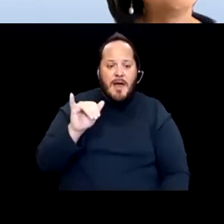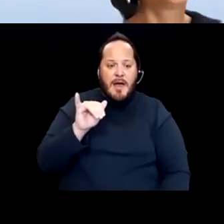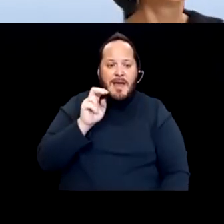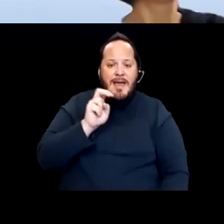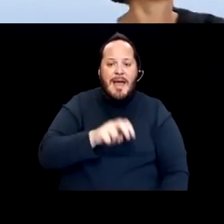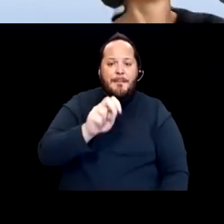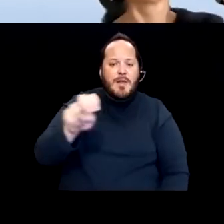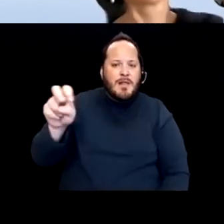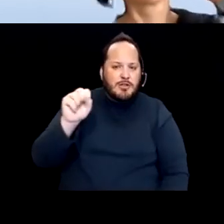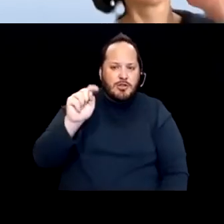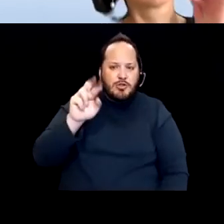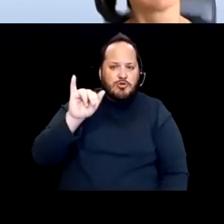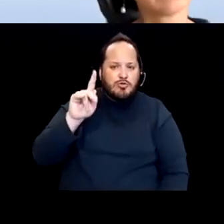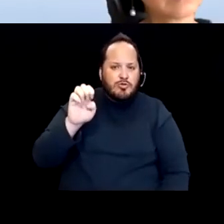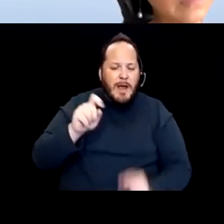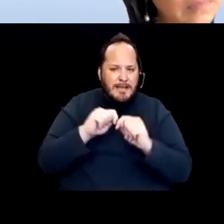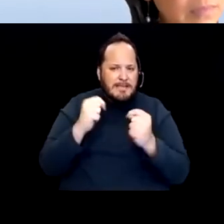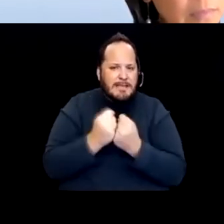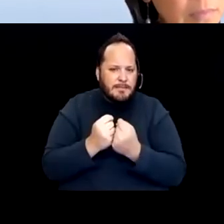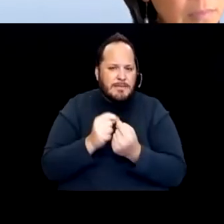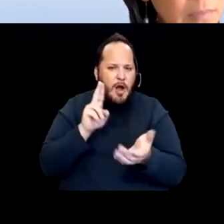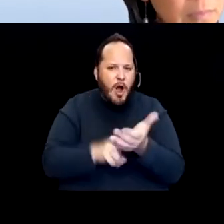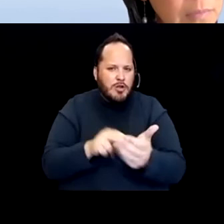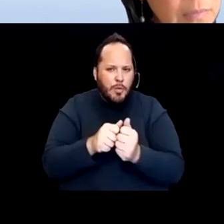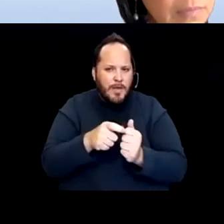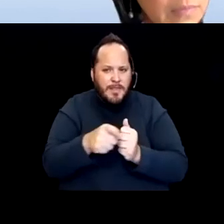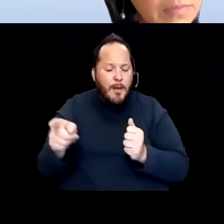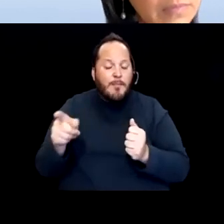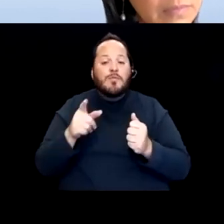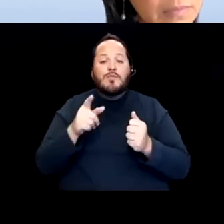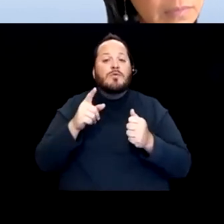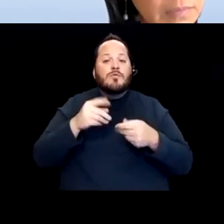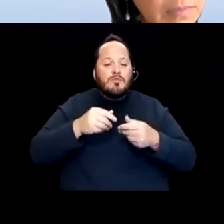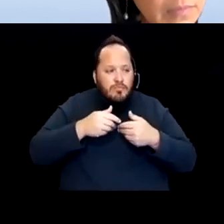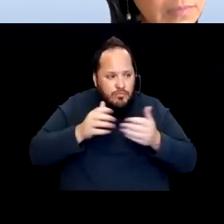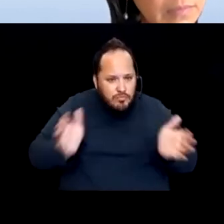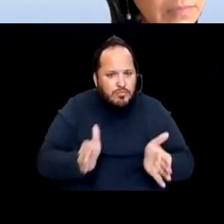with to be able to push those transportation services out to the community and ensure